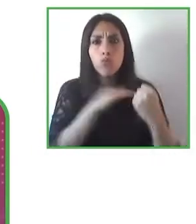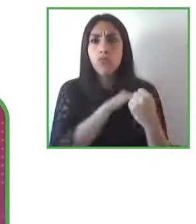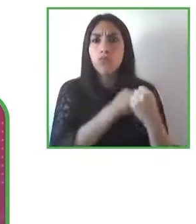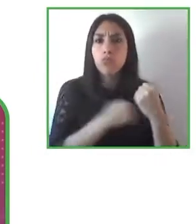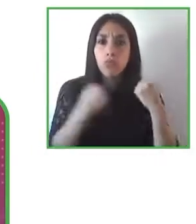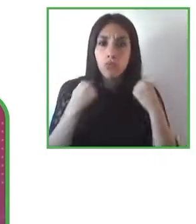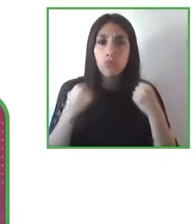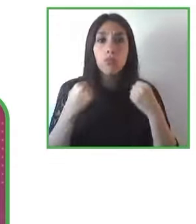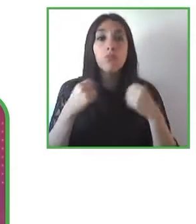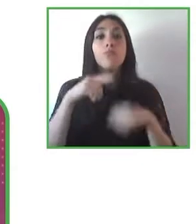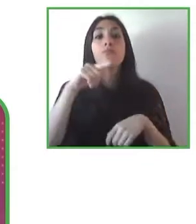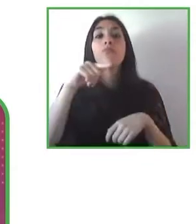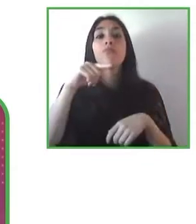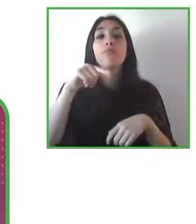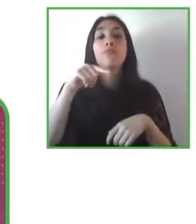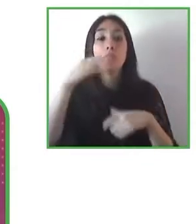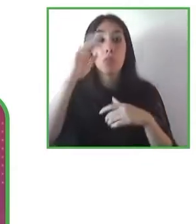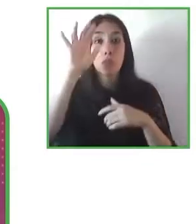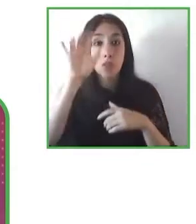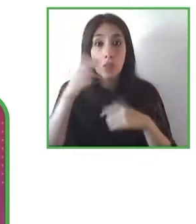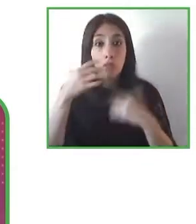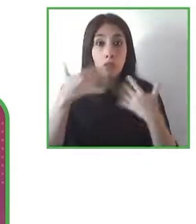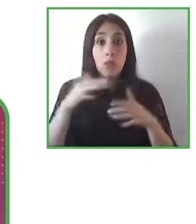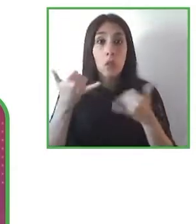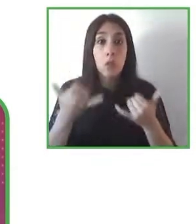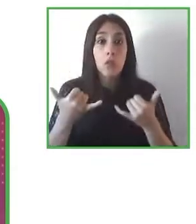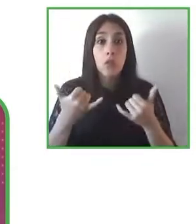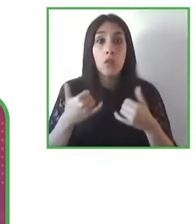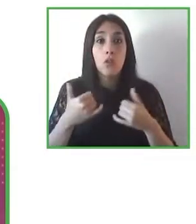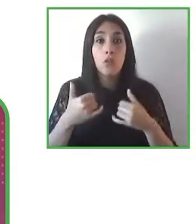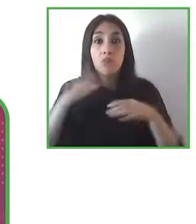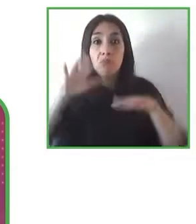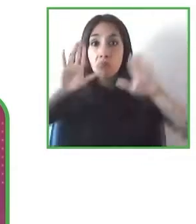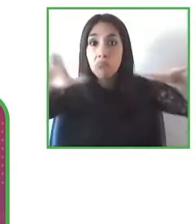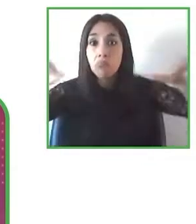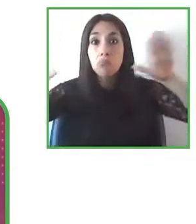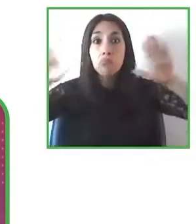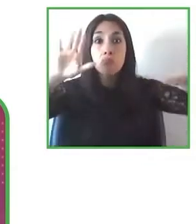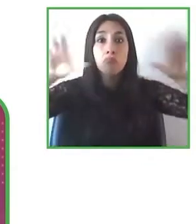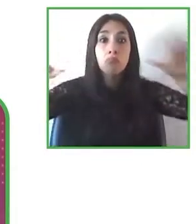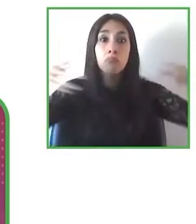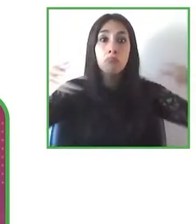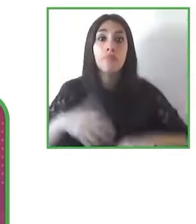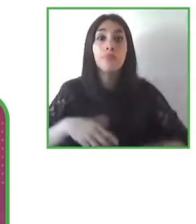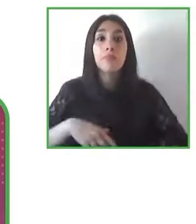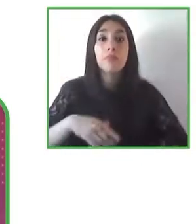today's session and thank you very much for a great series of presentations.